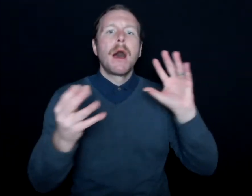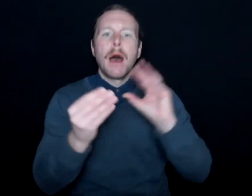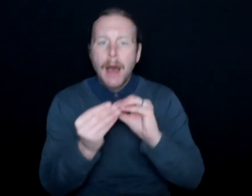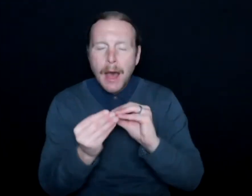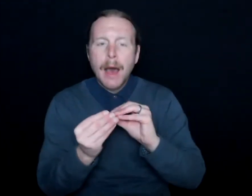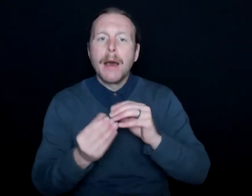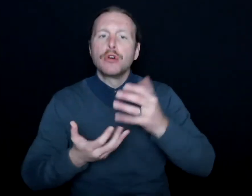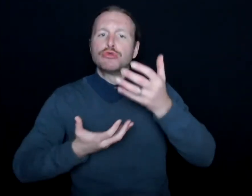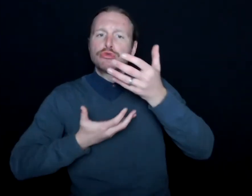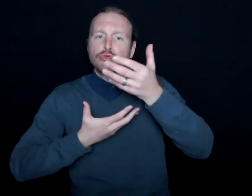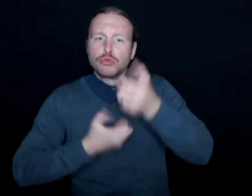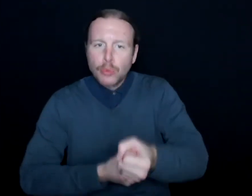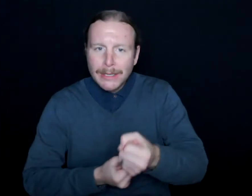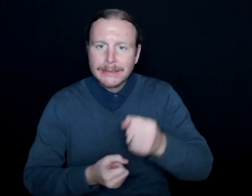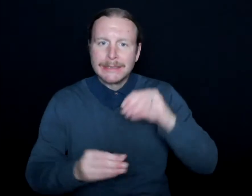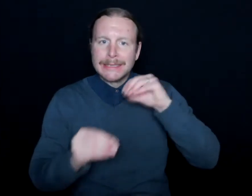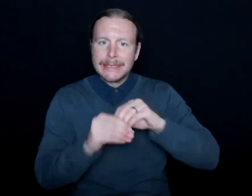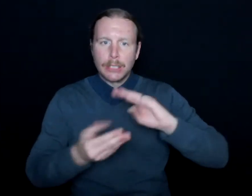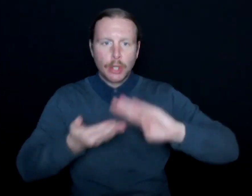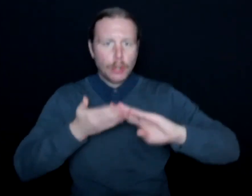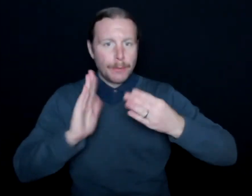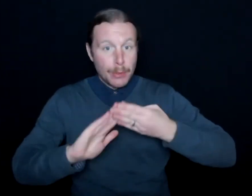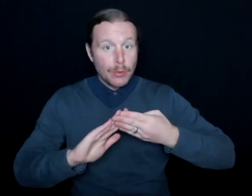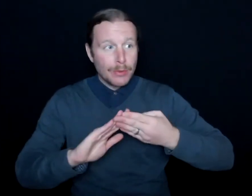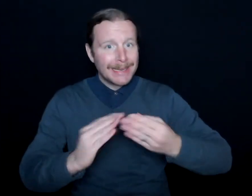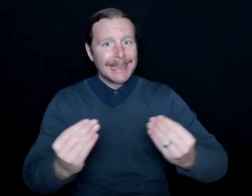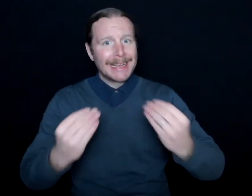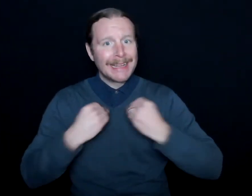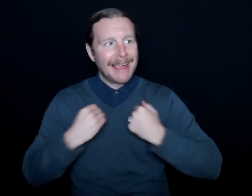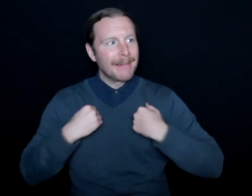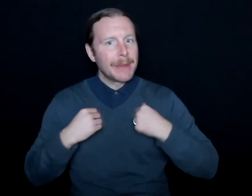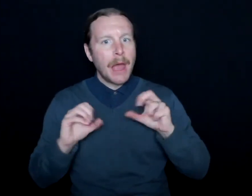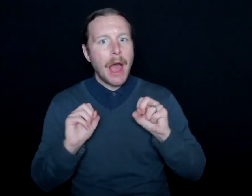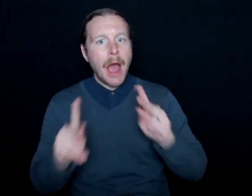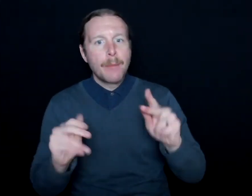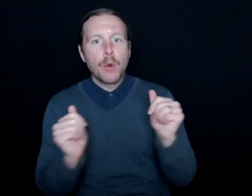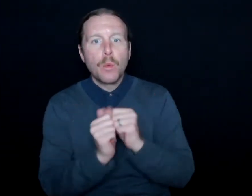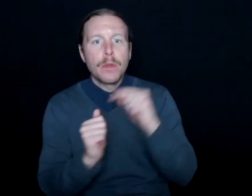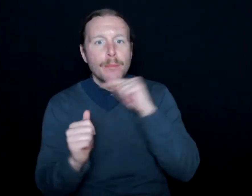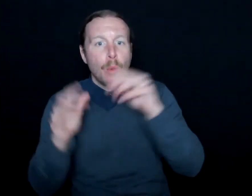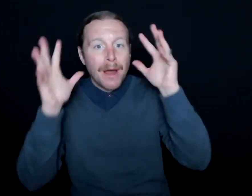within the community that gave me a leg up with the Milwaukee Bucks and Fiserv Forum.